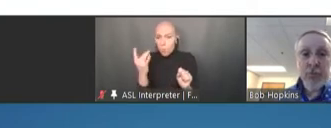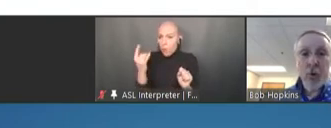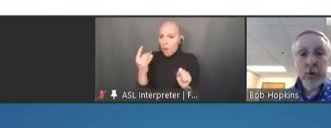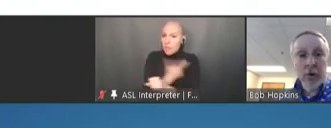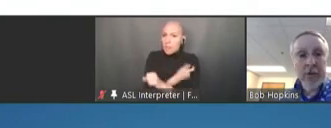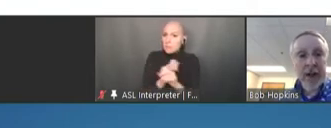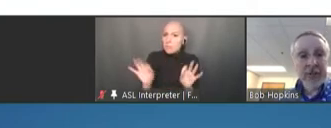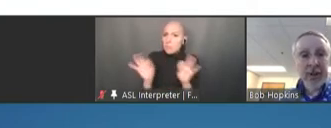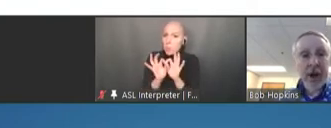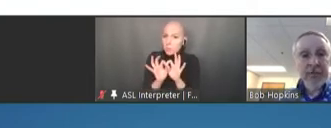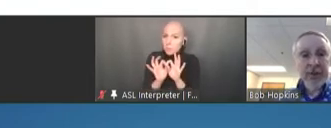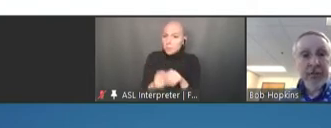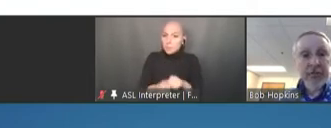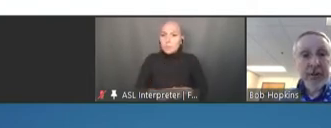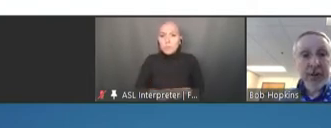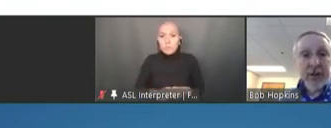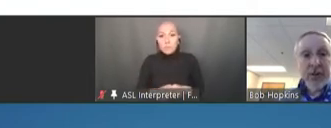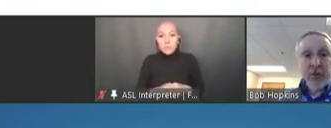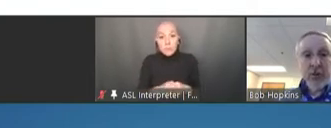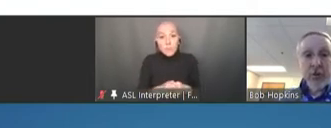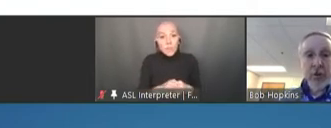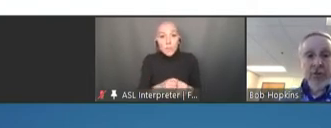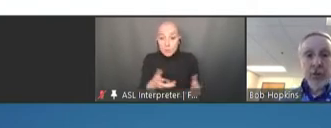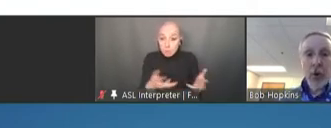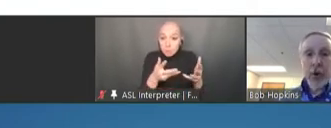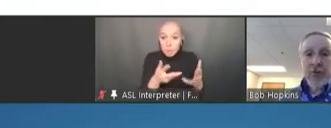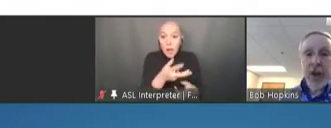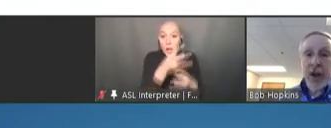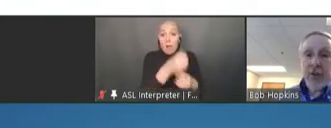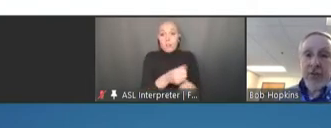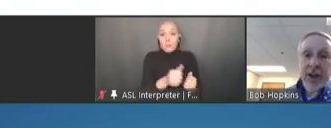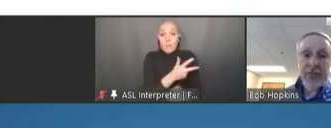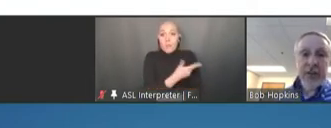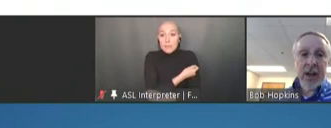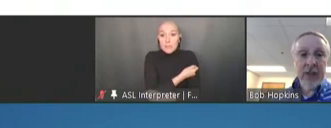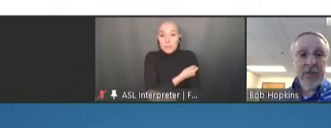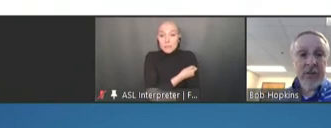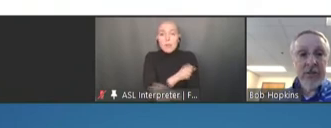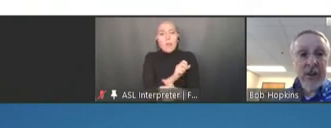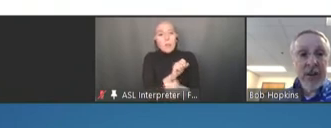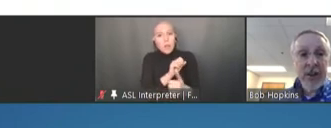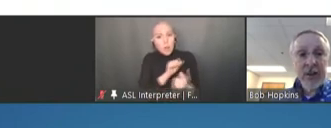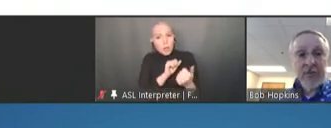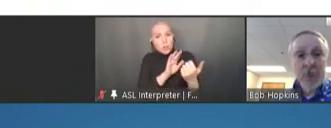and grow vaccine confidence, to address the growing challenge of vaccine hesitance and support